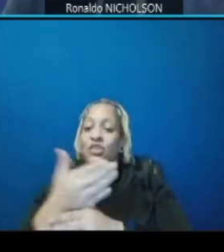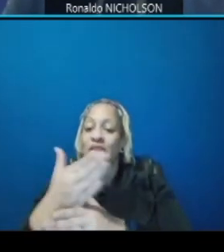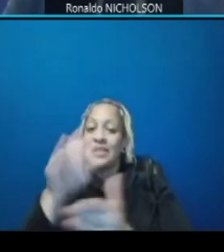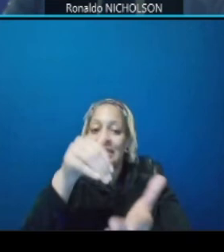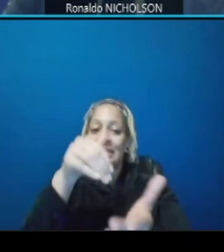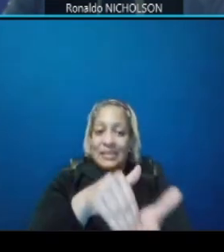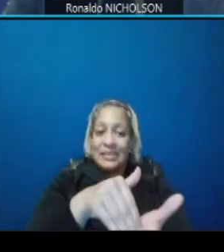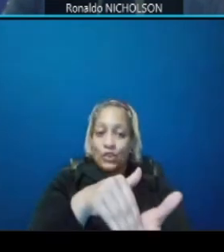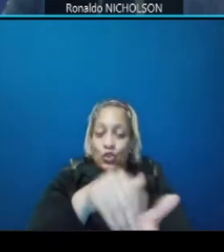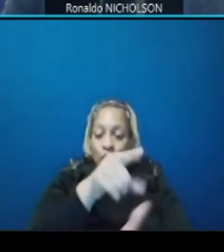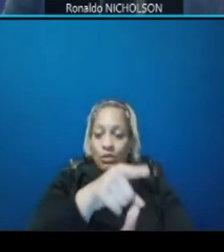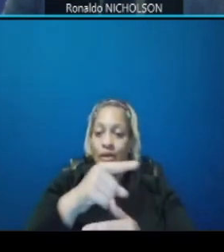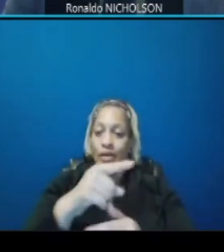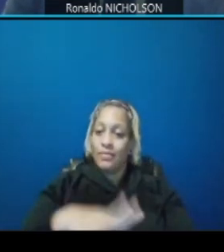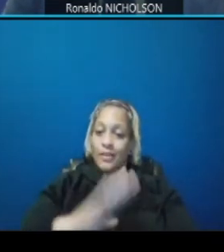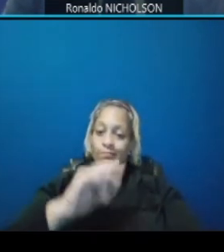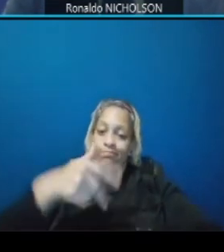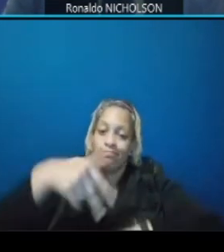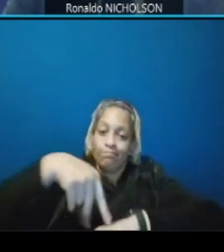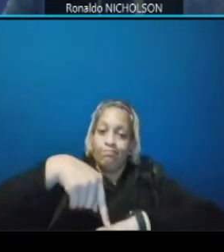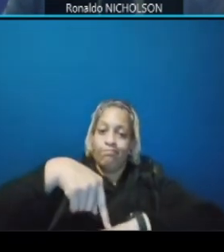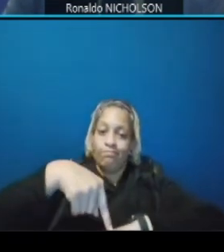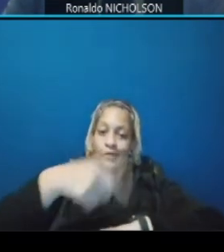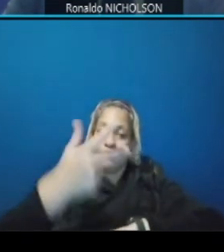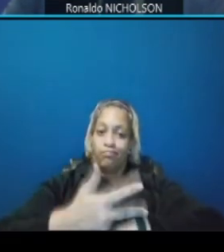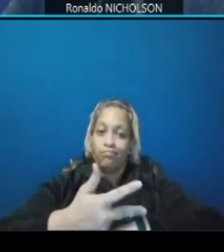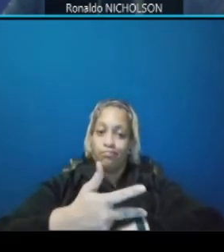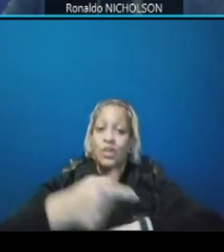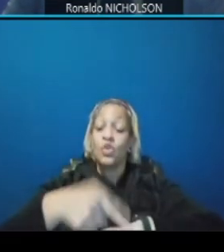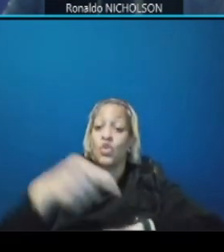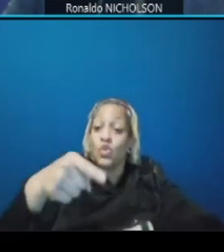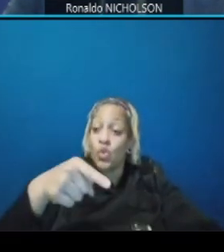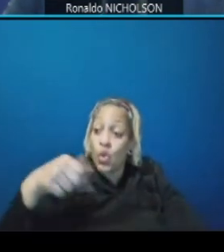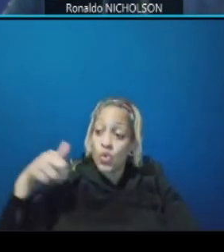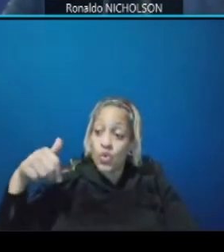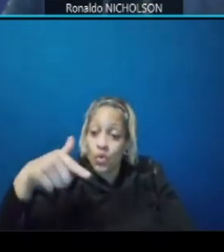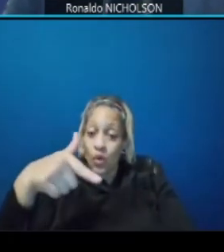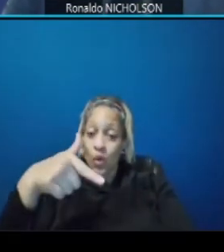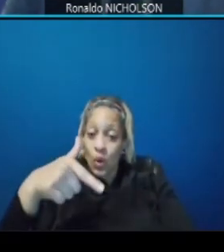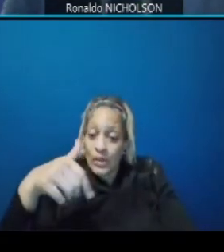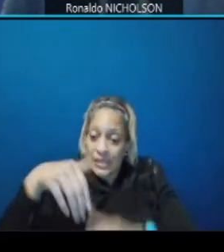where those crossing will be able to enter eastbound and westbound streetcar